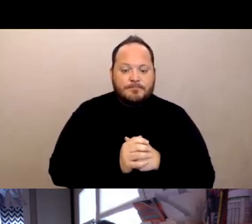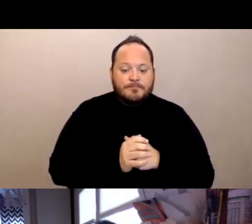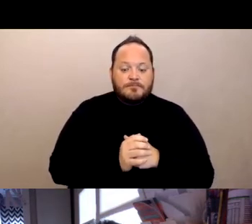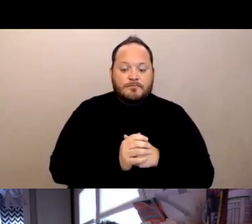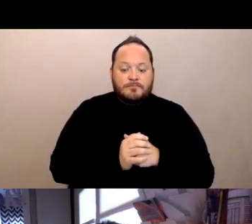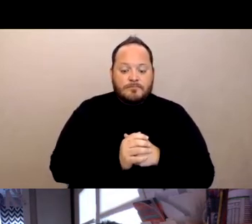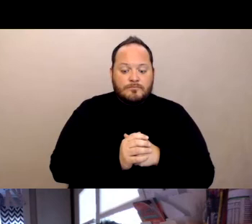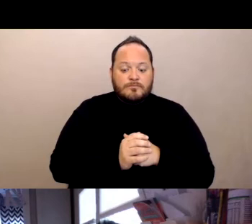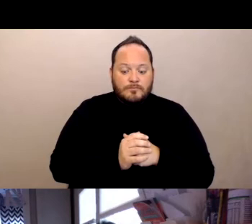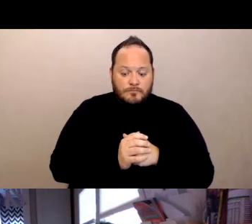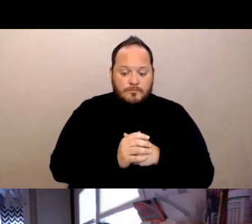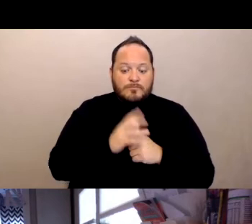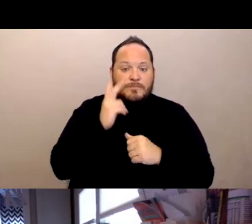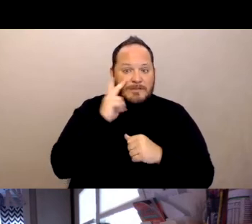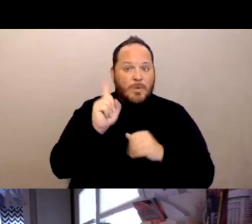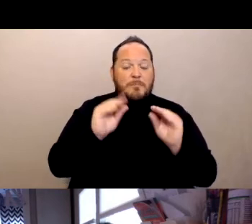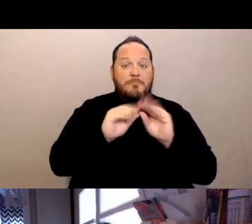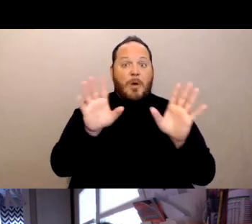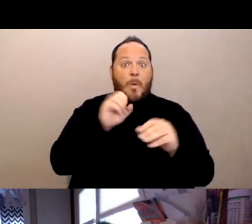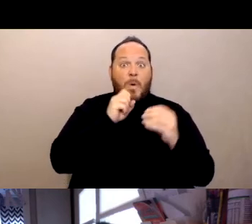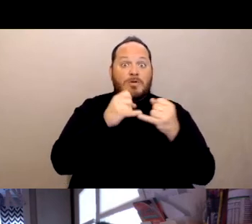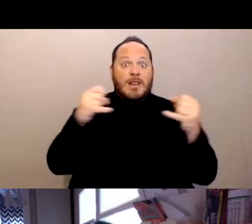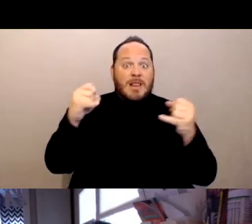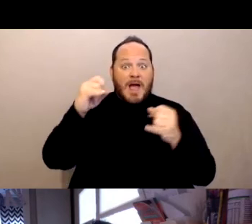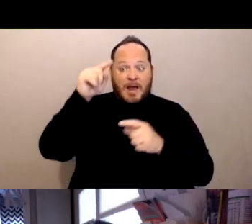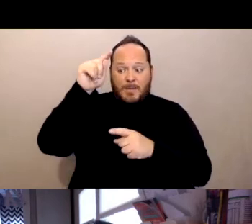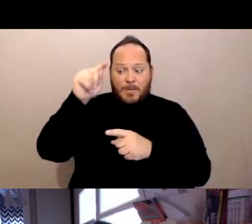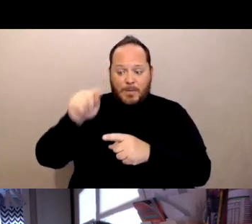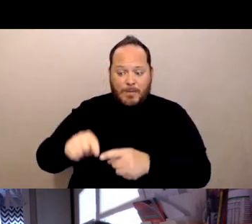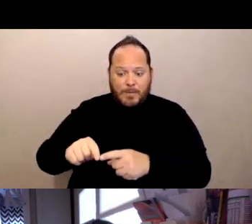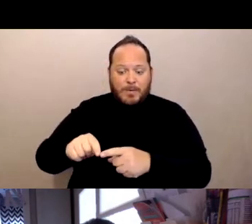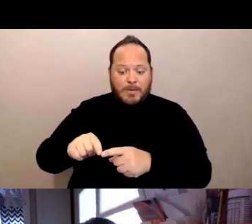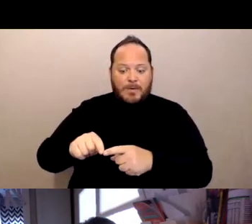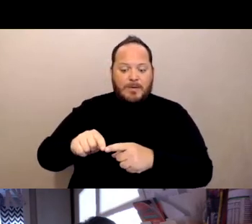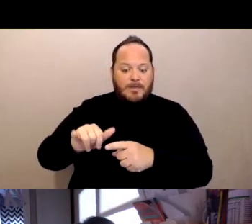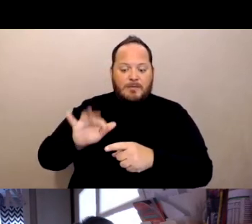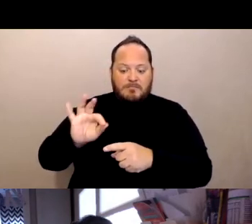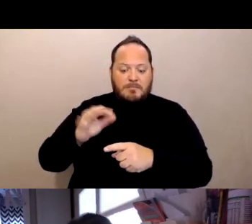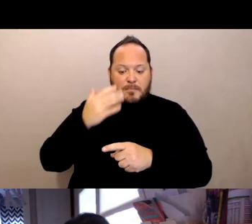that's a good sign that there were fewer than 11 deaths on that particular day in nursing homes due to COVID-19